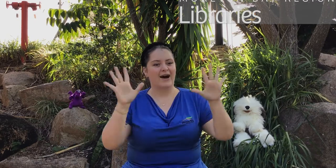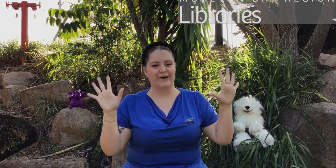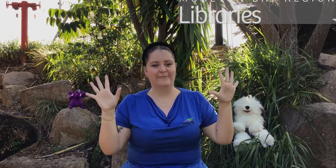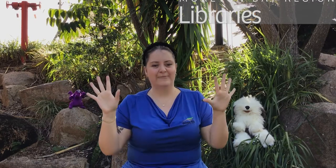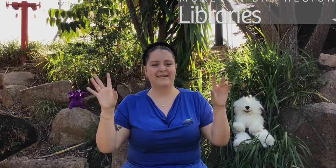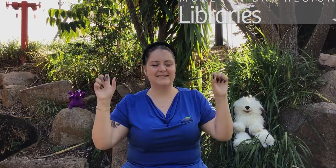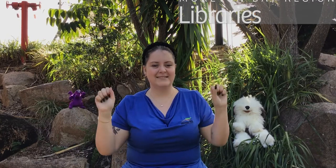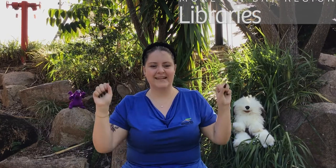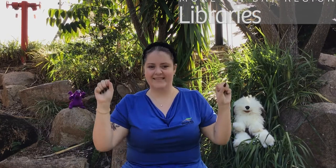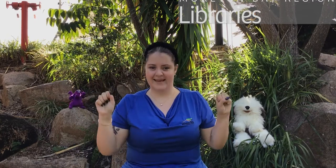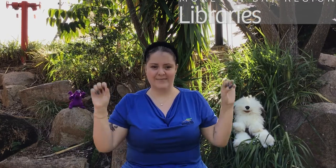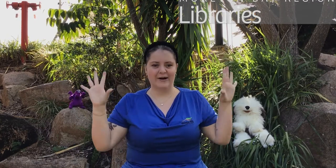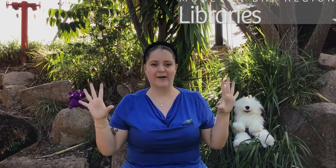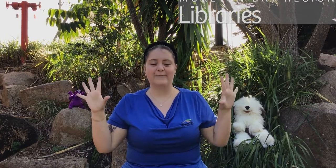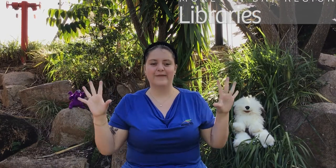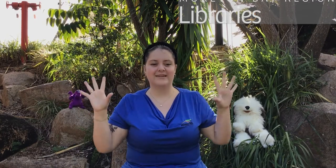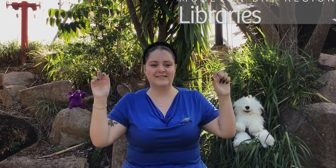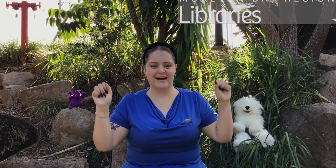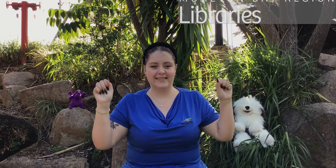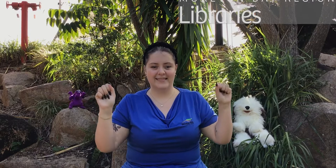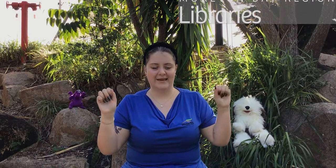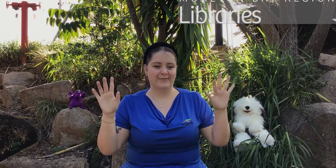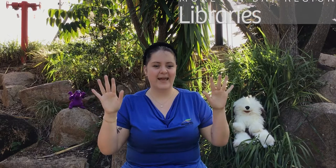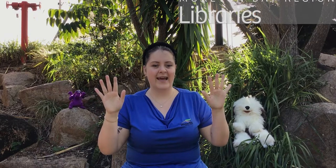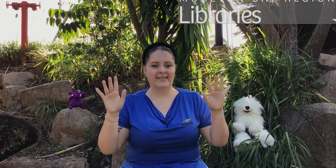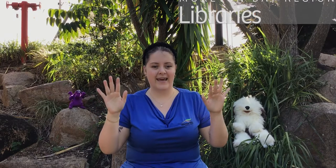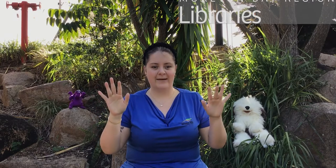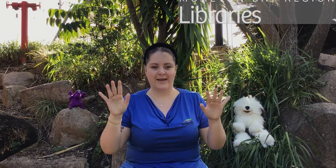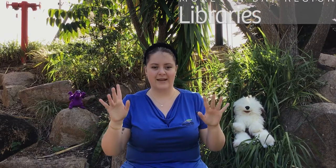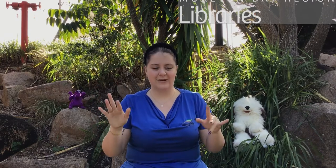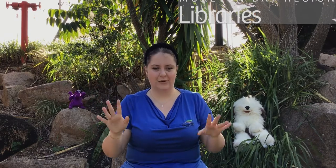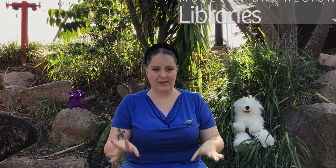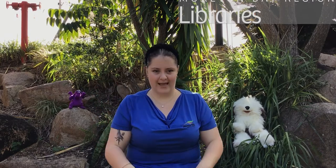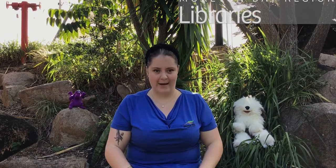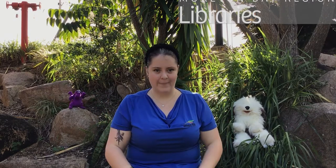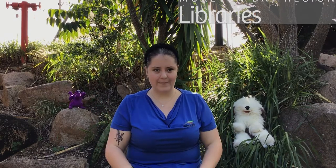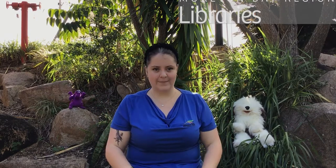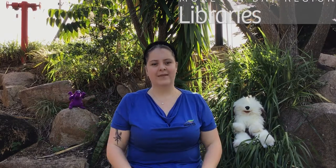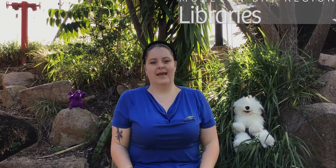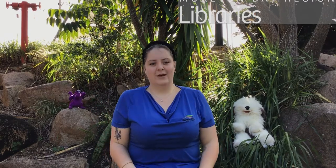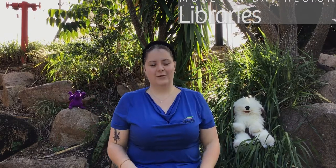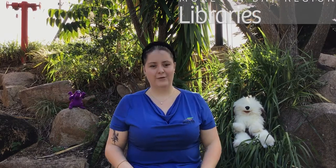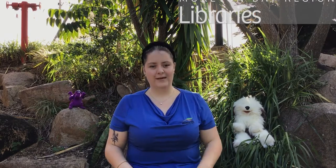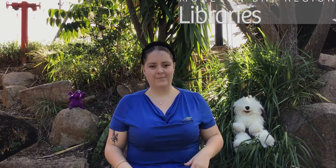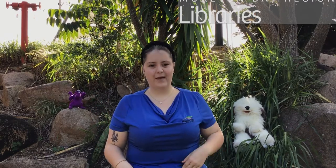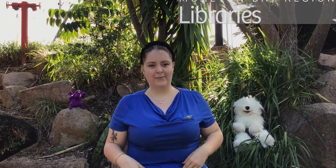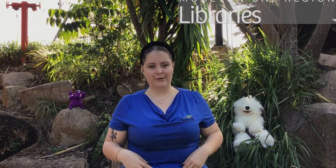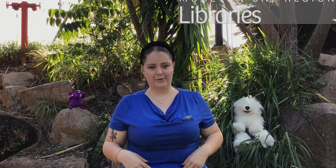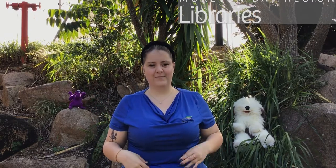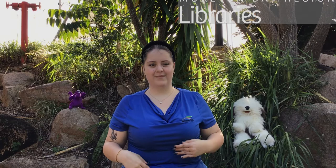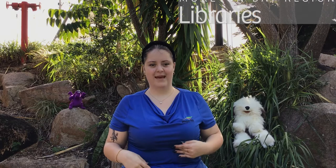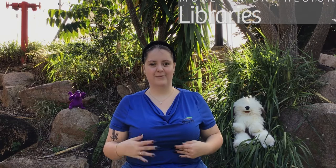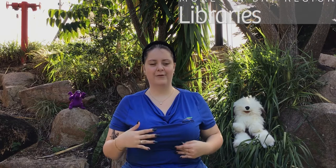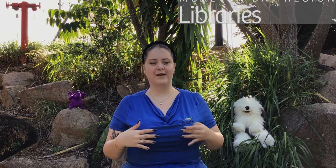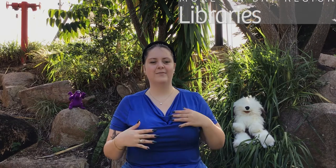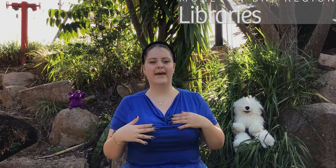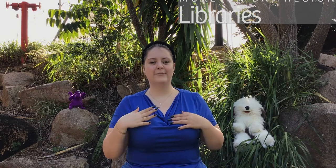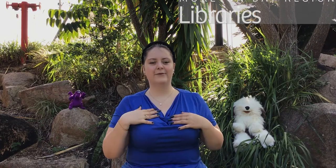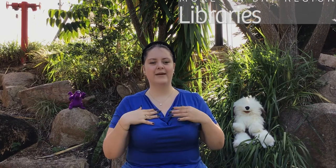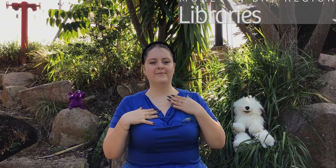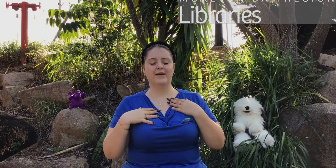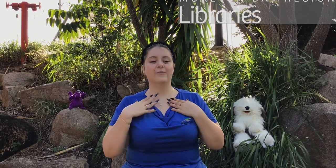Open shut them, open shut them, lay them in your lap! Creep them creep them, creep them creep them,